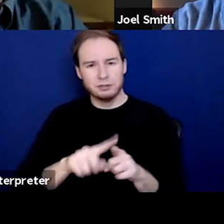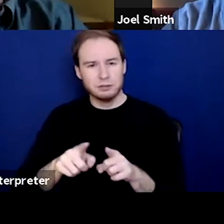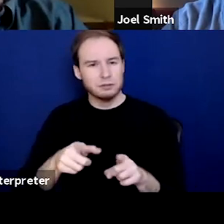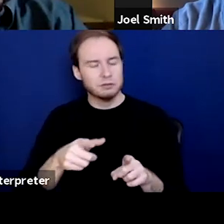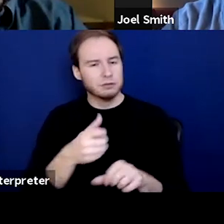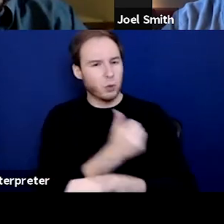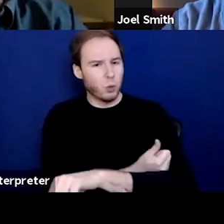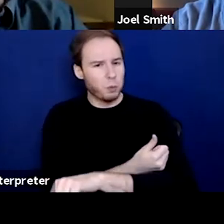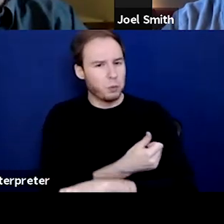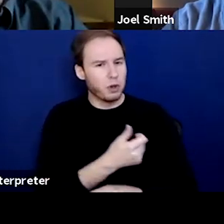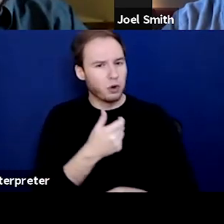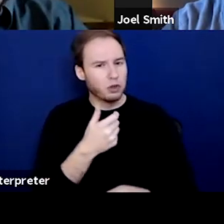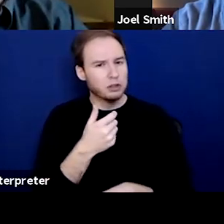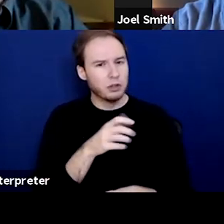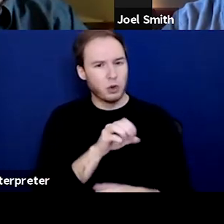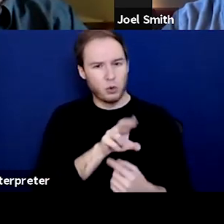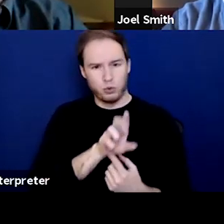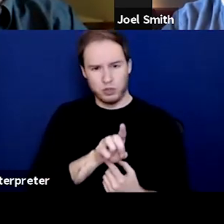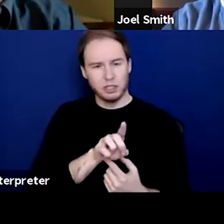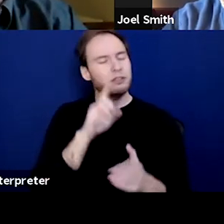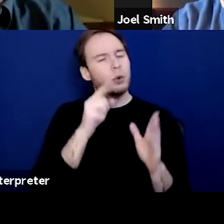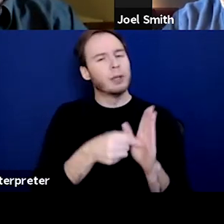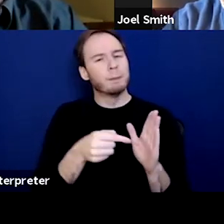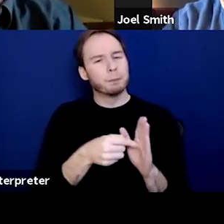and let me just say, as an example, you have a Housing First program